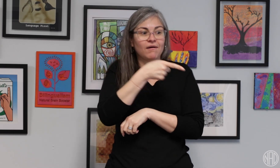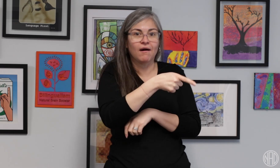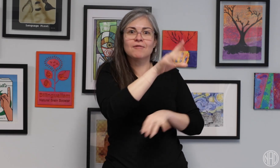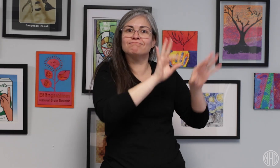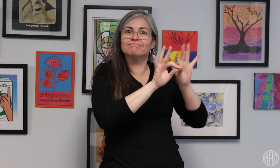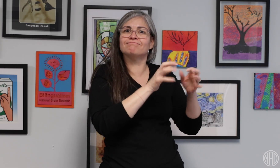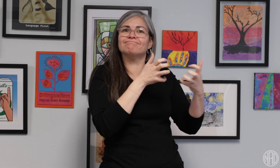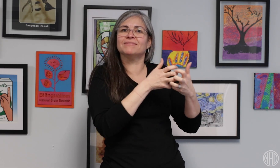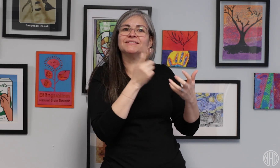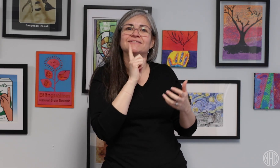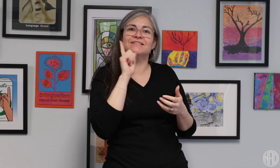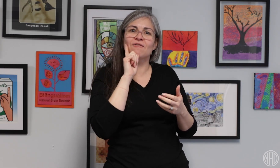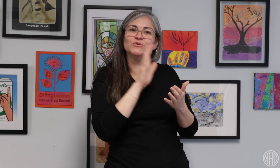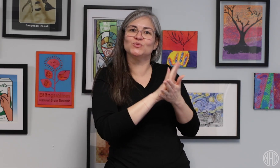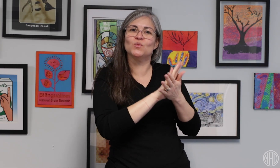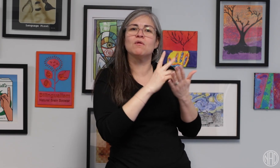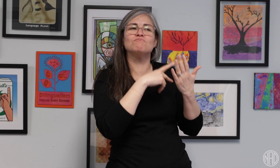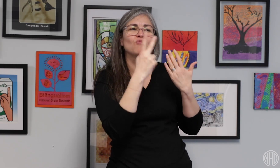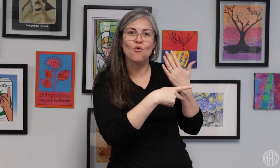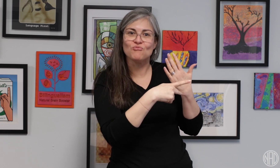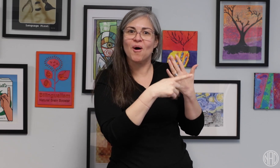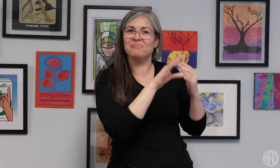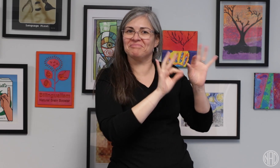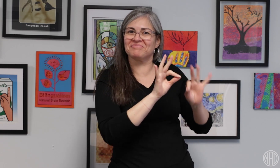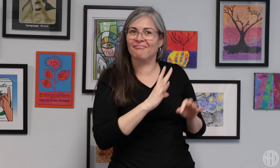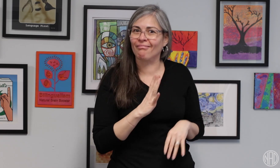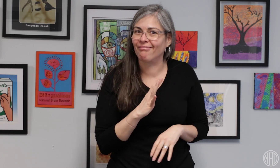NDEC will select workshops for the deaf education track.